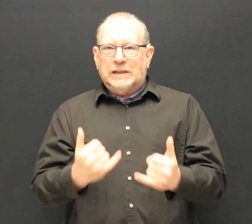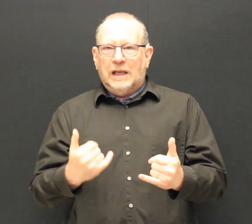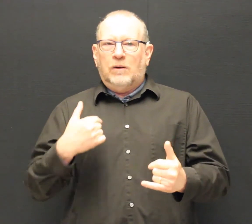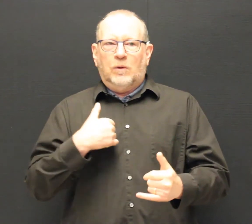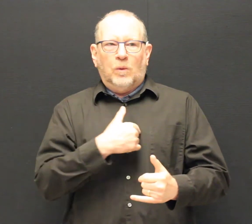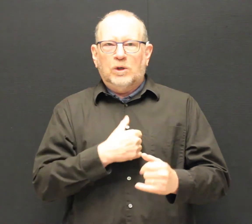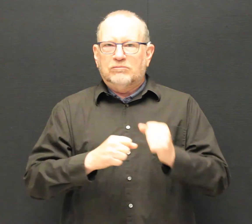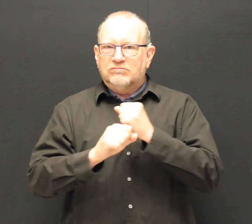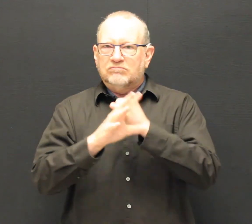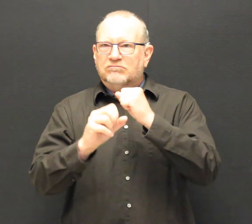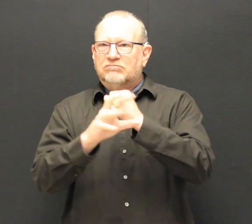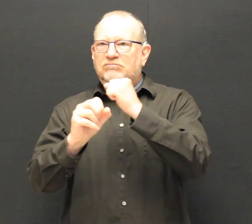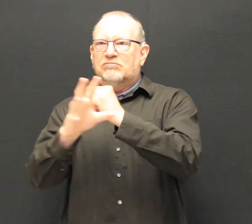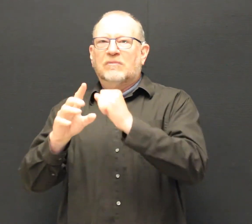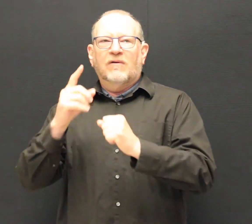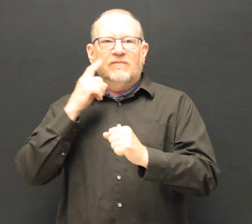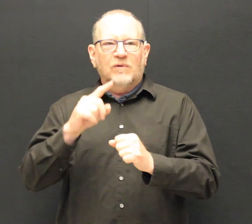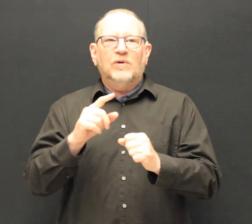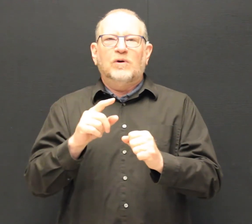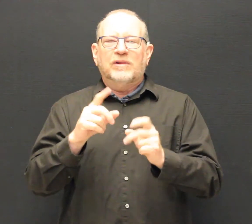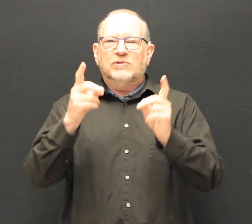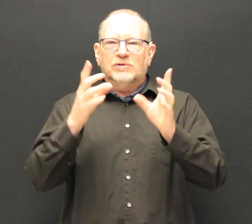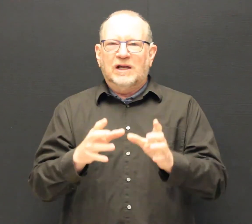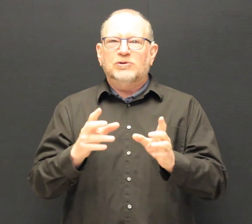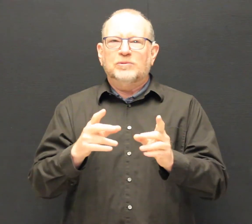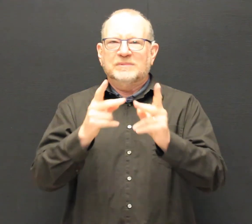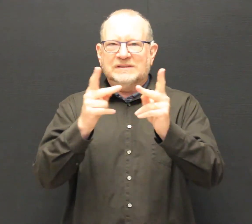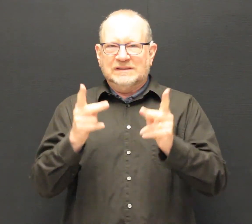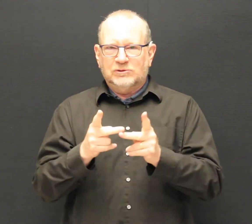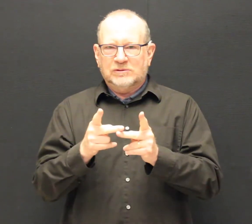We are now advertising the position of Director of DHHSD.